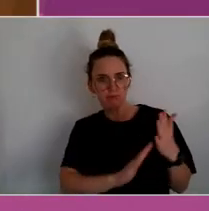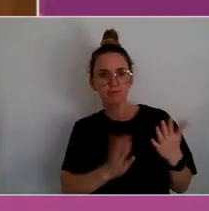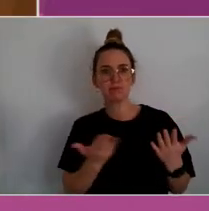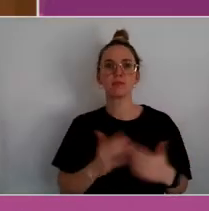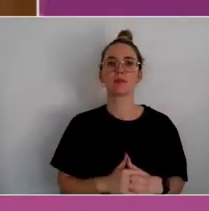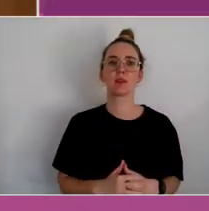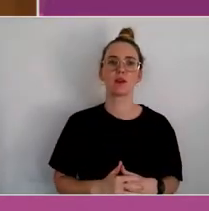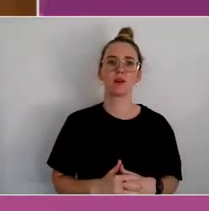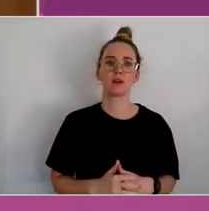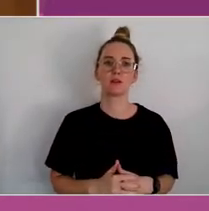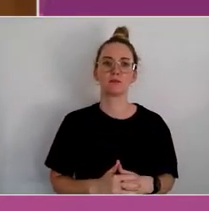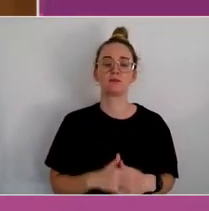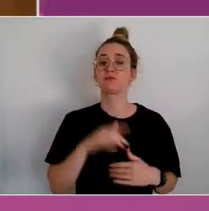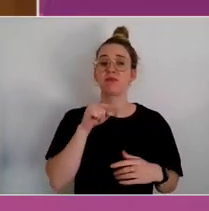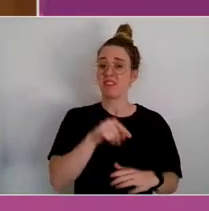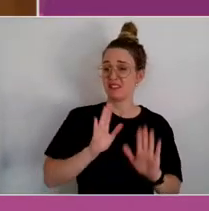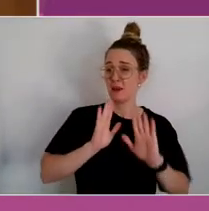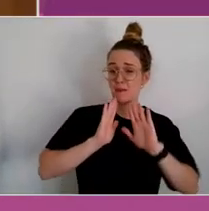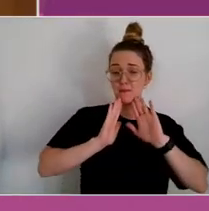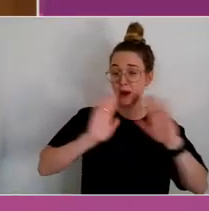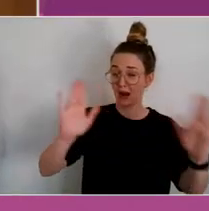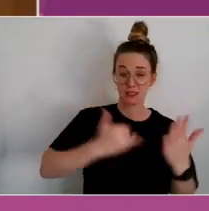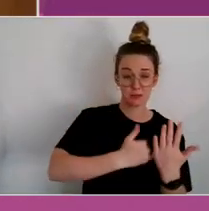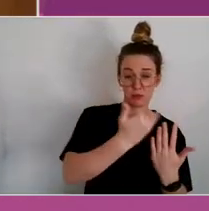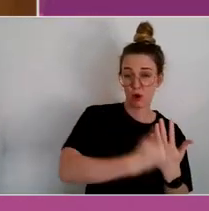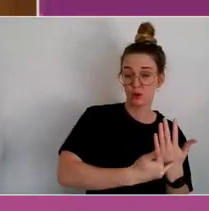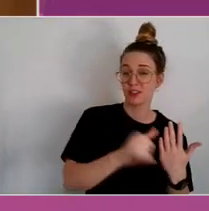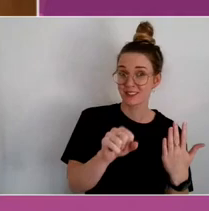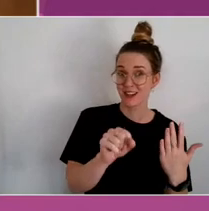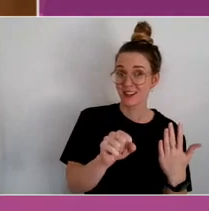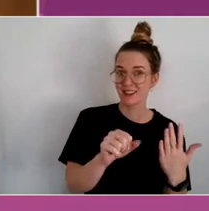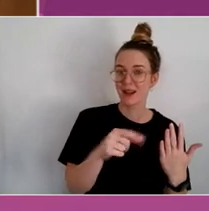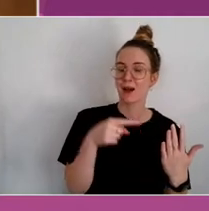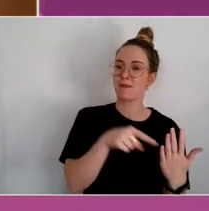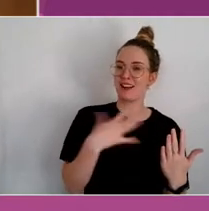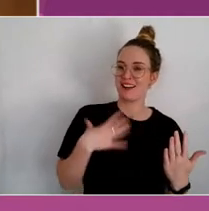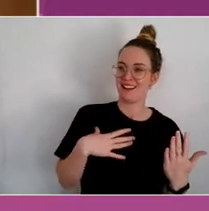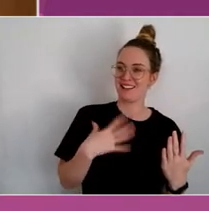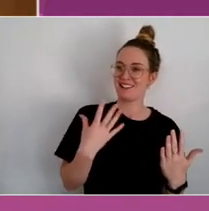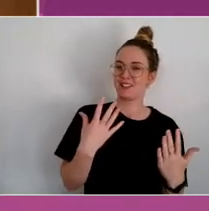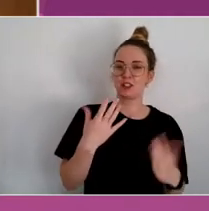These are amazing projects. What they need is traction and time to germinate.